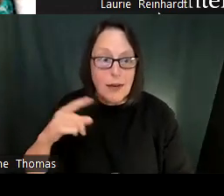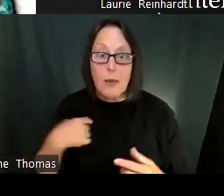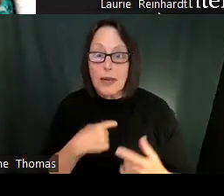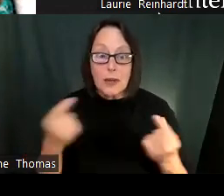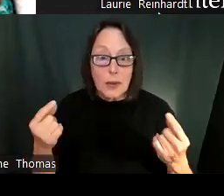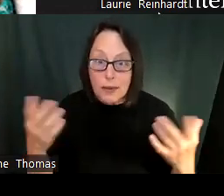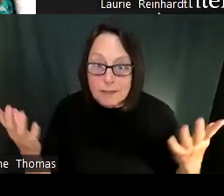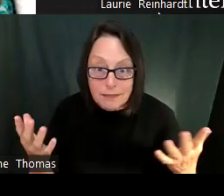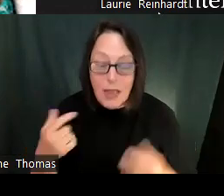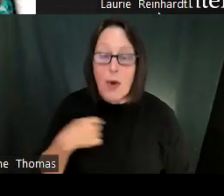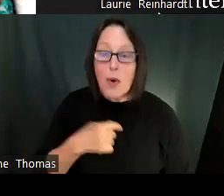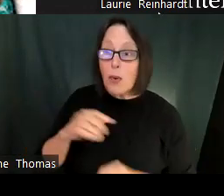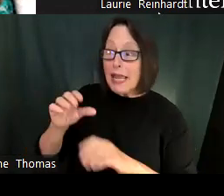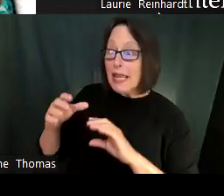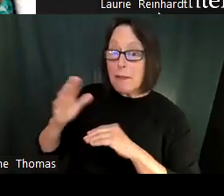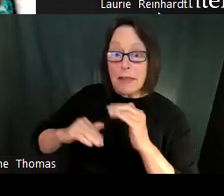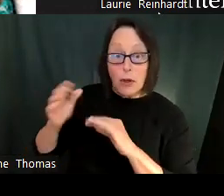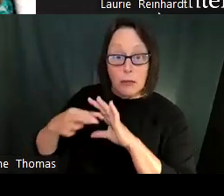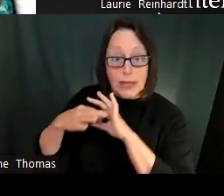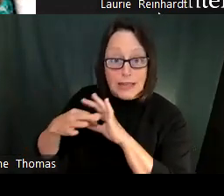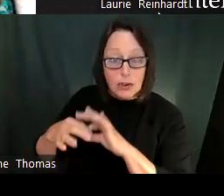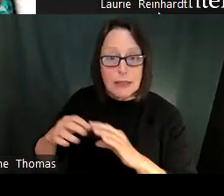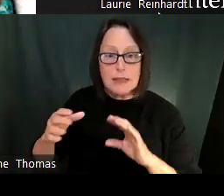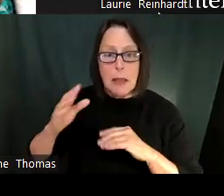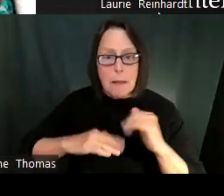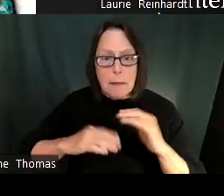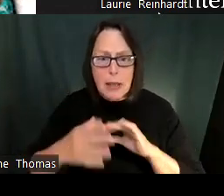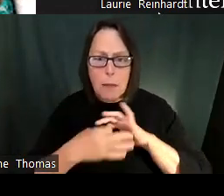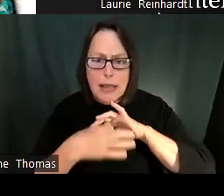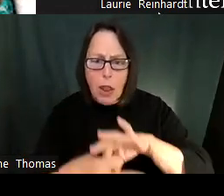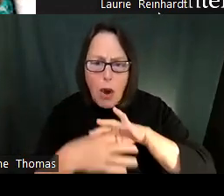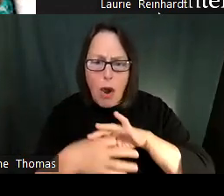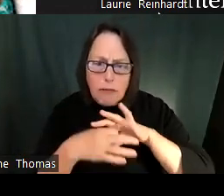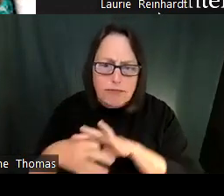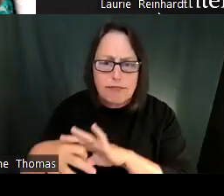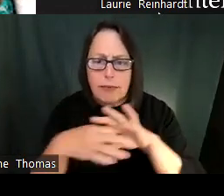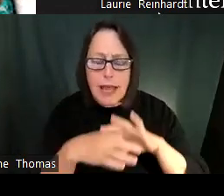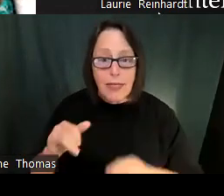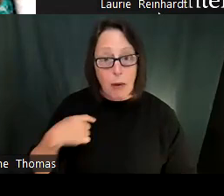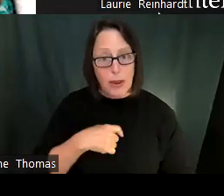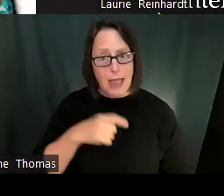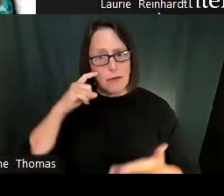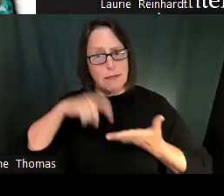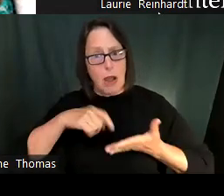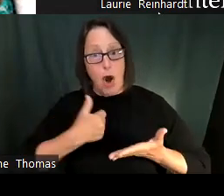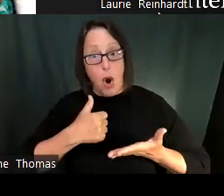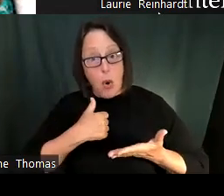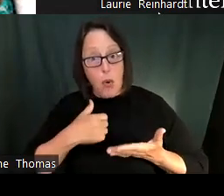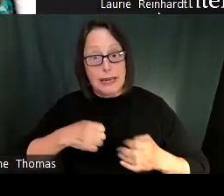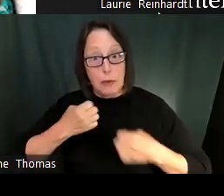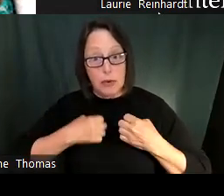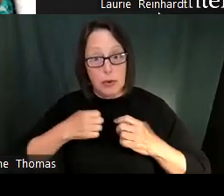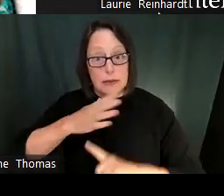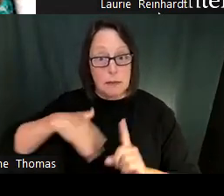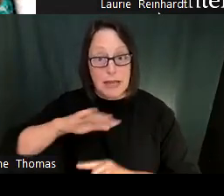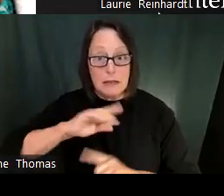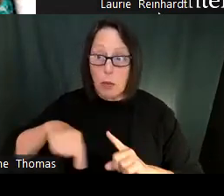I actually want to start with you all the adults. How are we coming up and showing up with our kids?